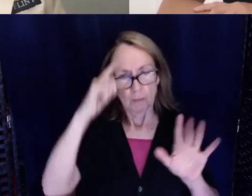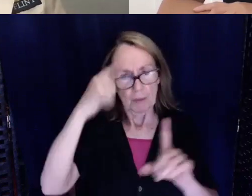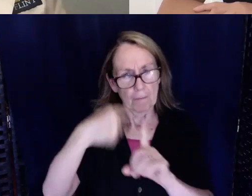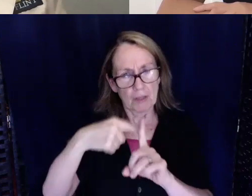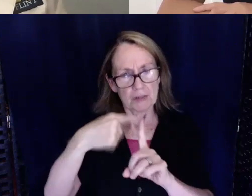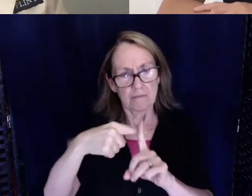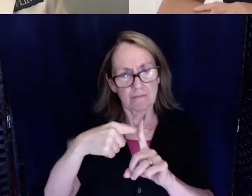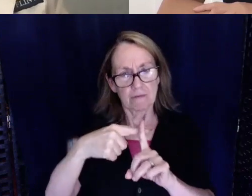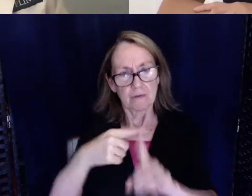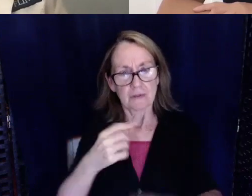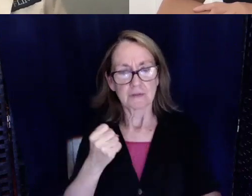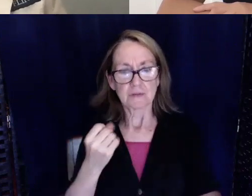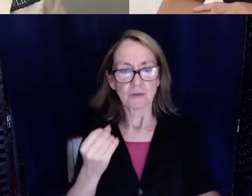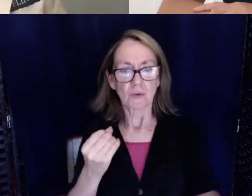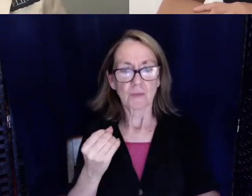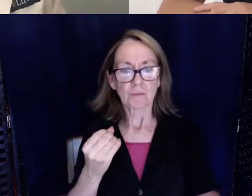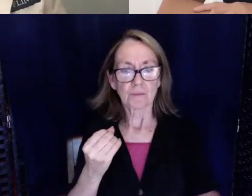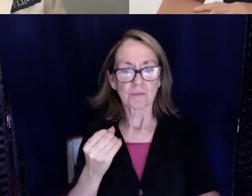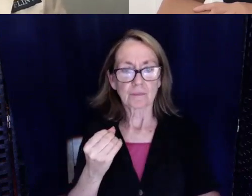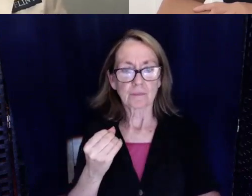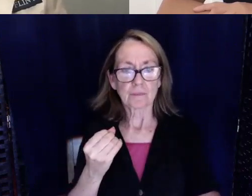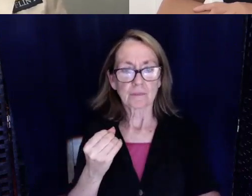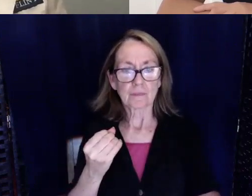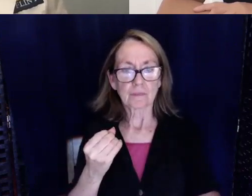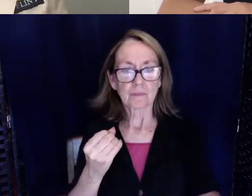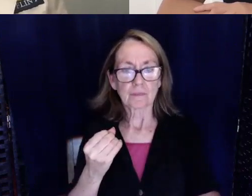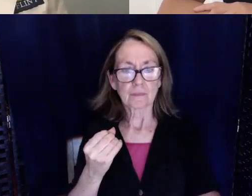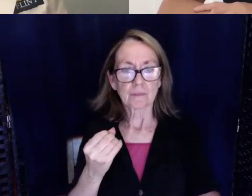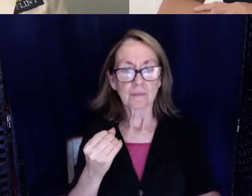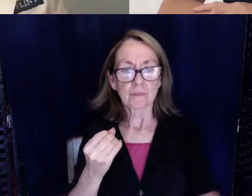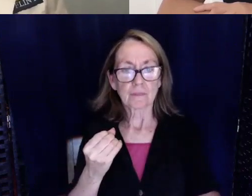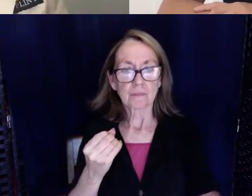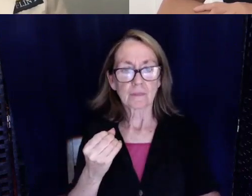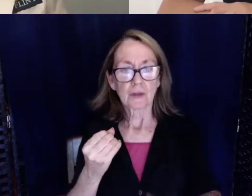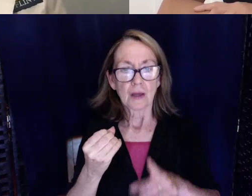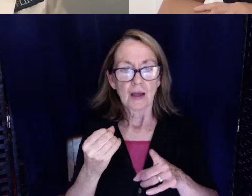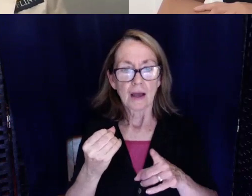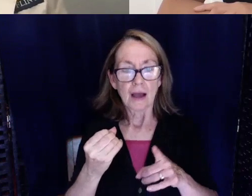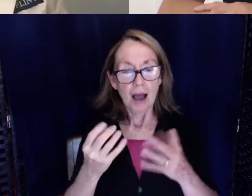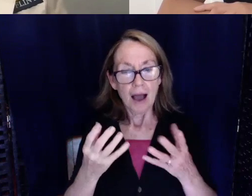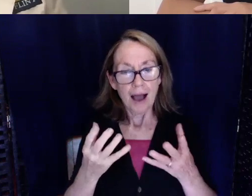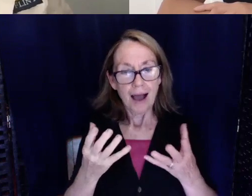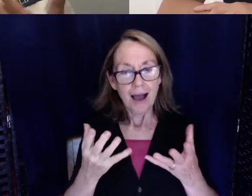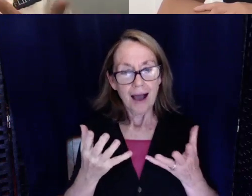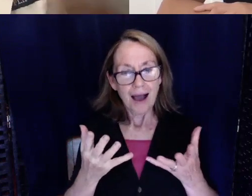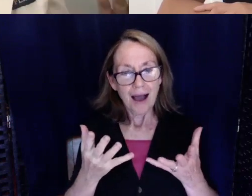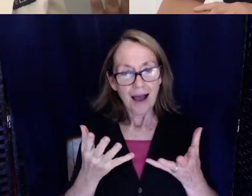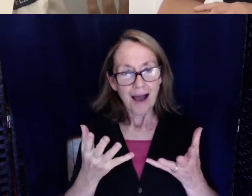So I don't ever say anything about not being able to work because I want to be that fun time here. This is my career this is